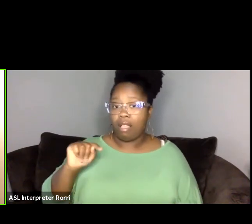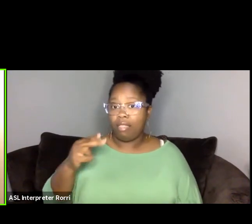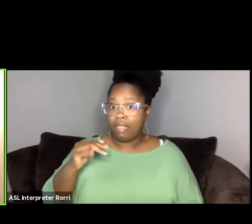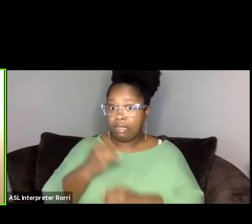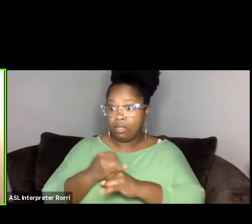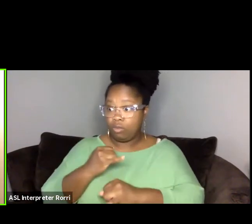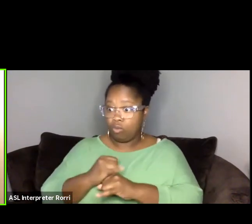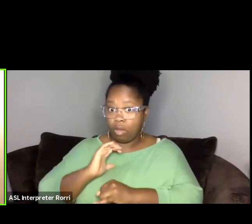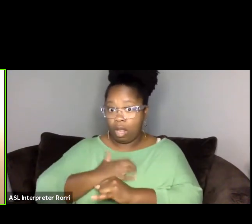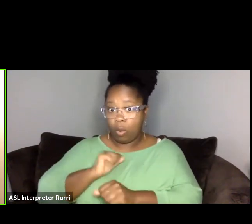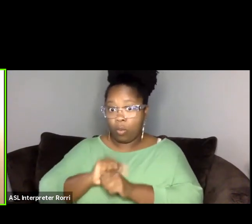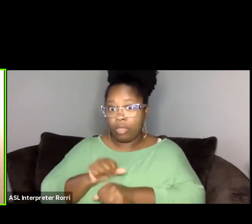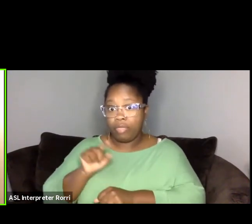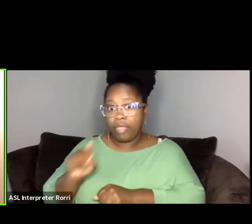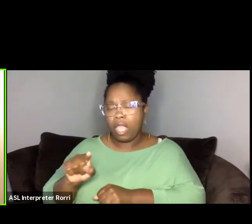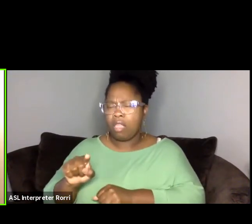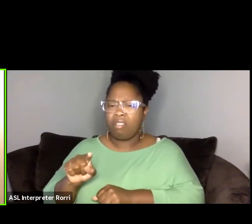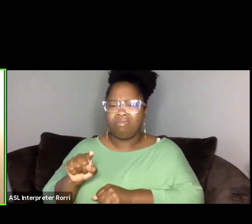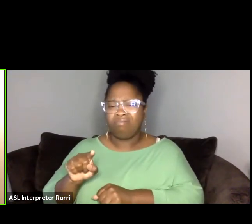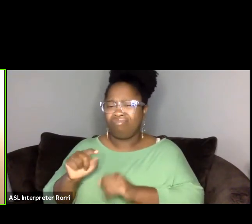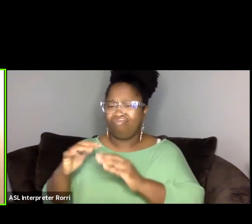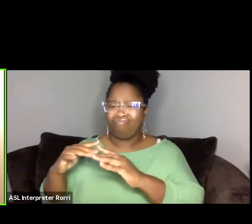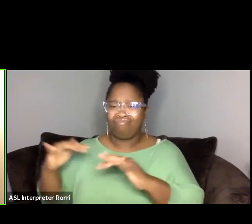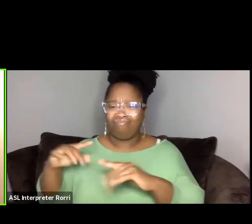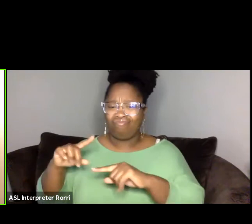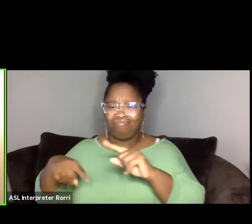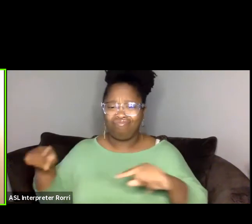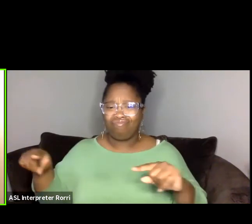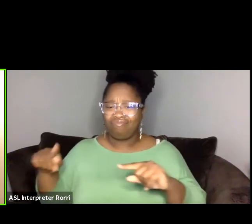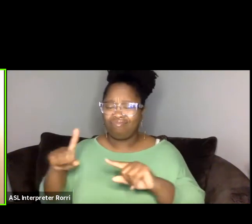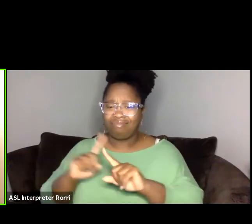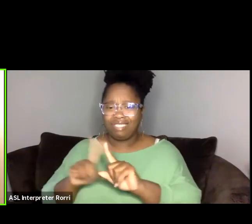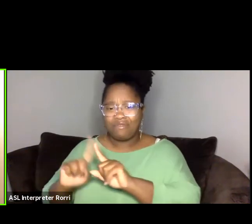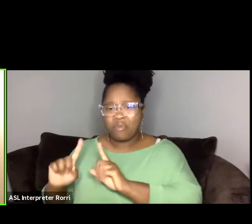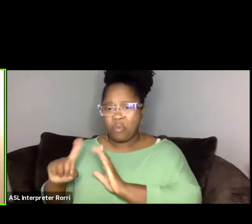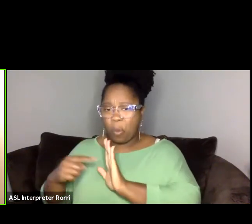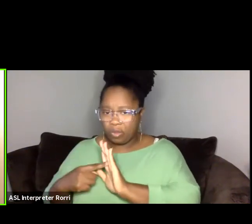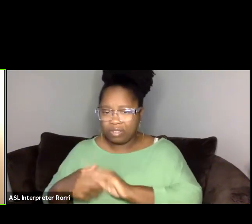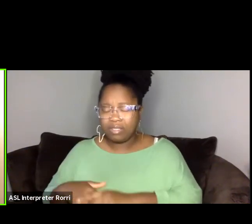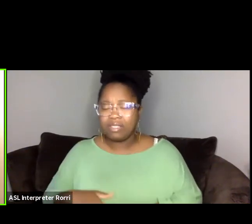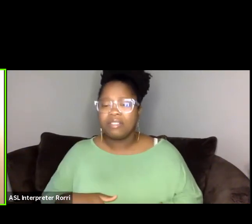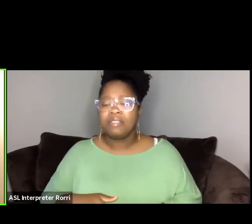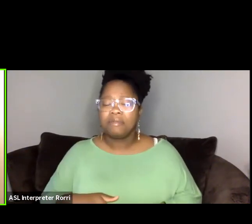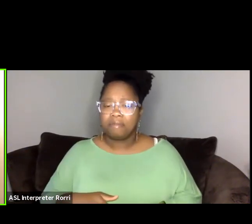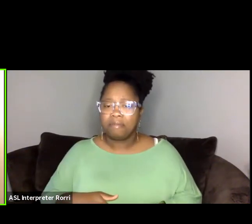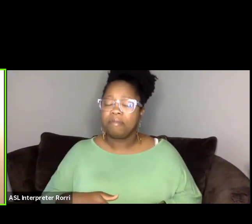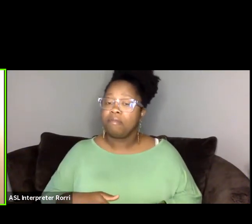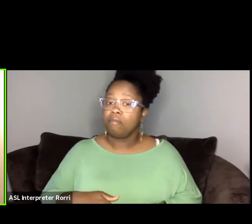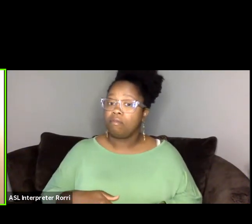we do a variety of different things. One of our first major projects was